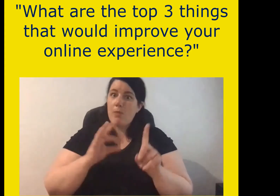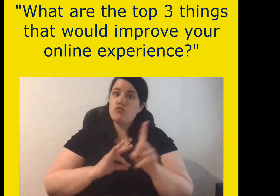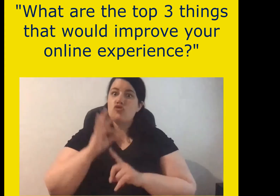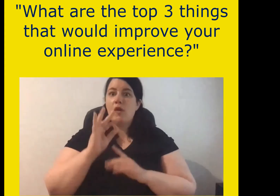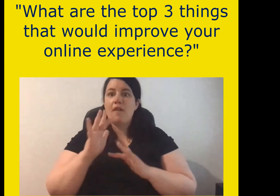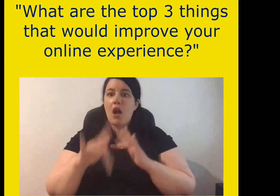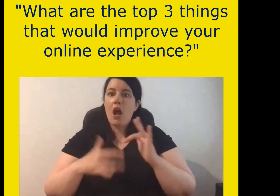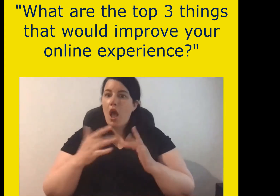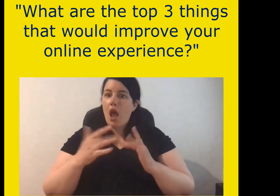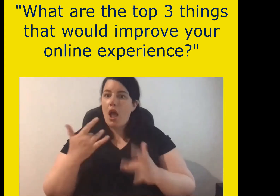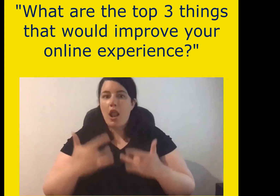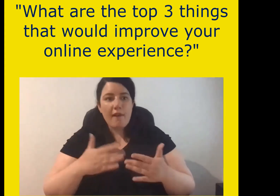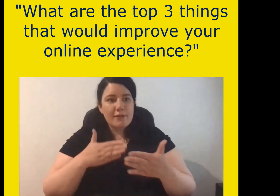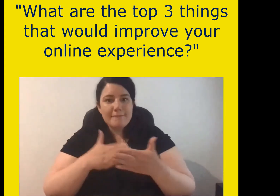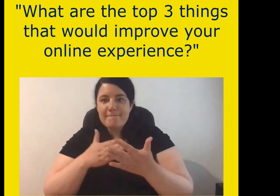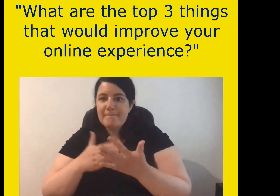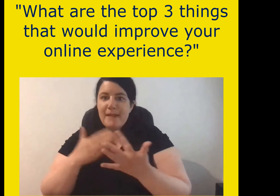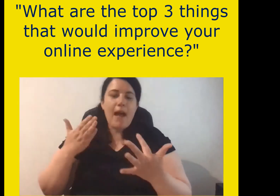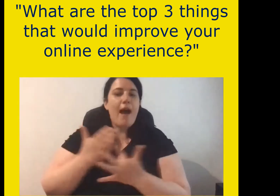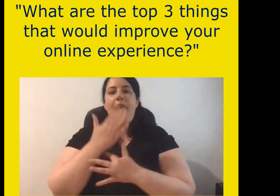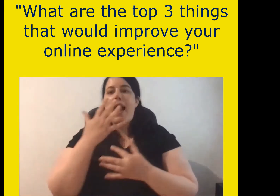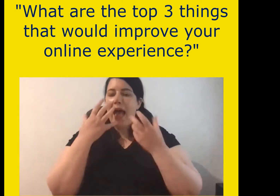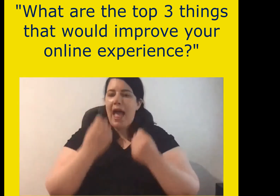What are the top three things that would improve your online experience